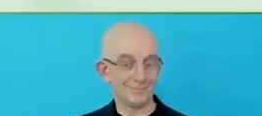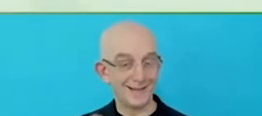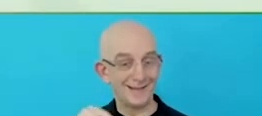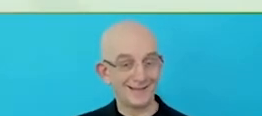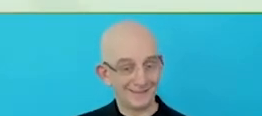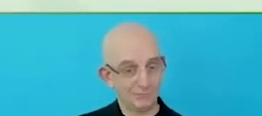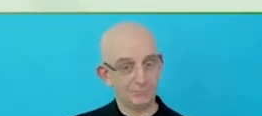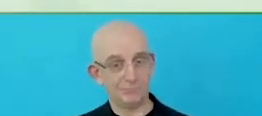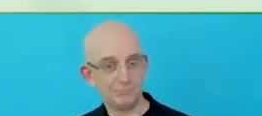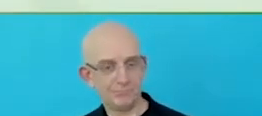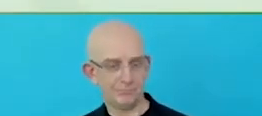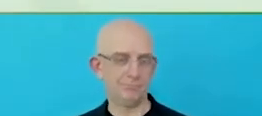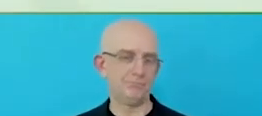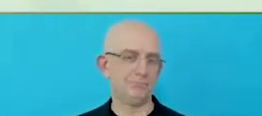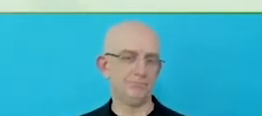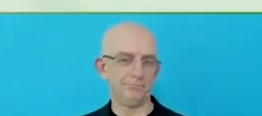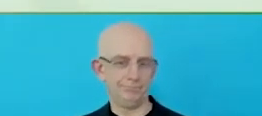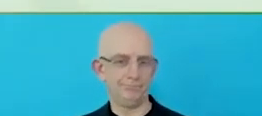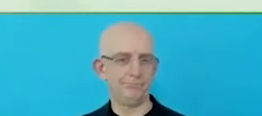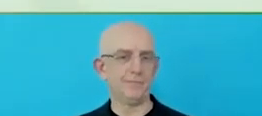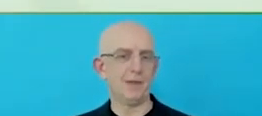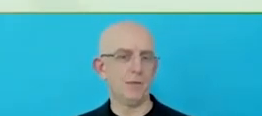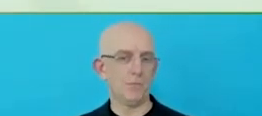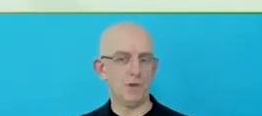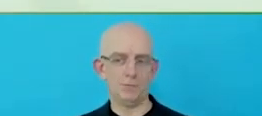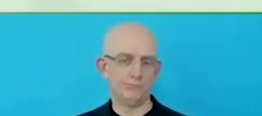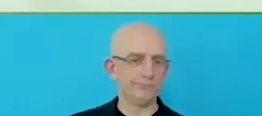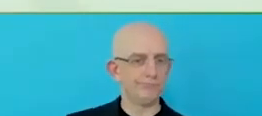This is really important because of the way that we approach our